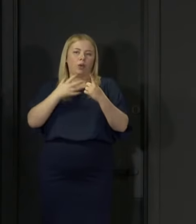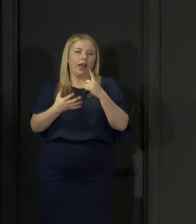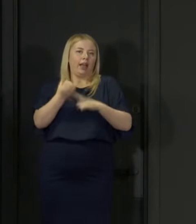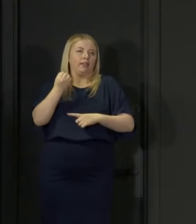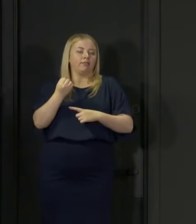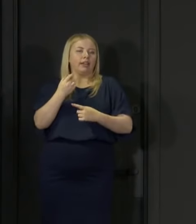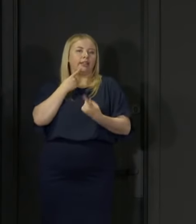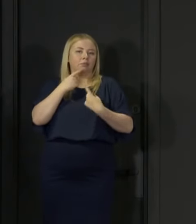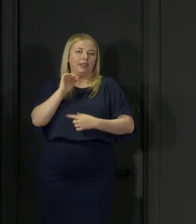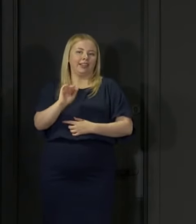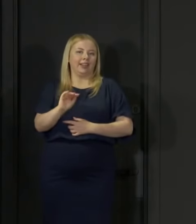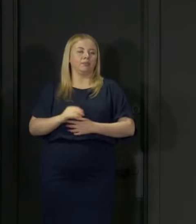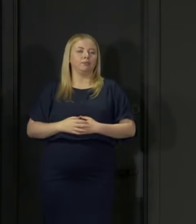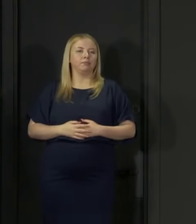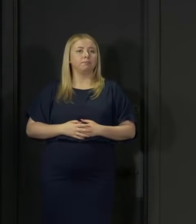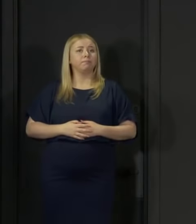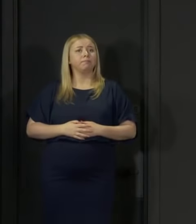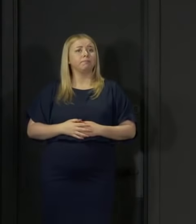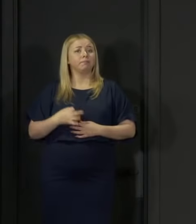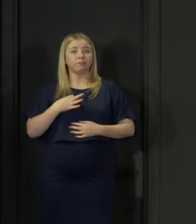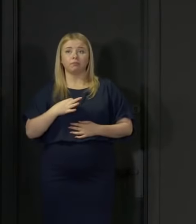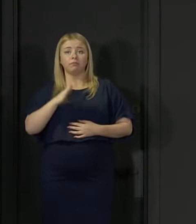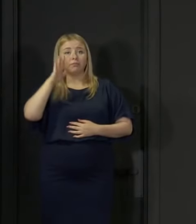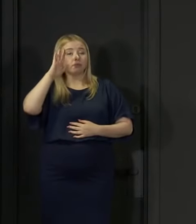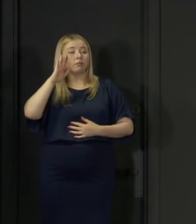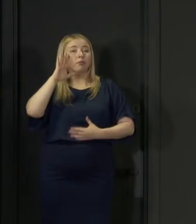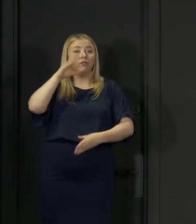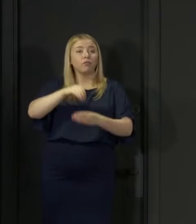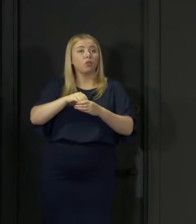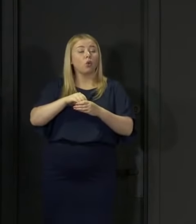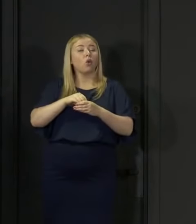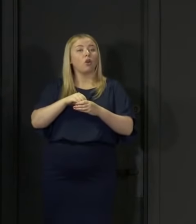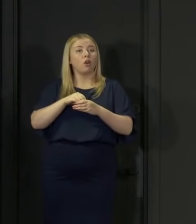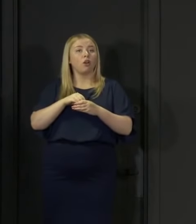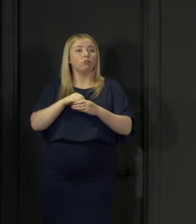By volunteering, you'll be helping us to improve our understanding of the epidemic and you'll